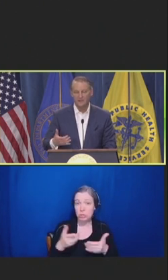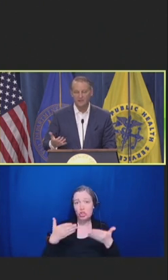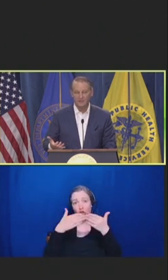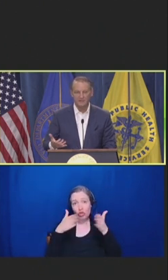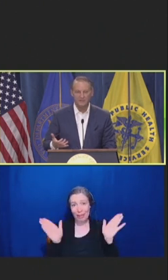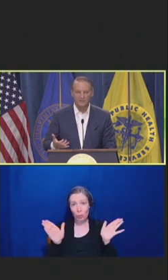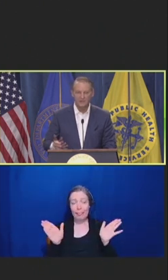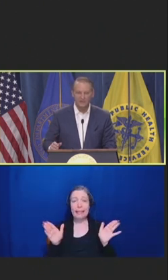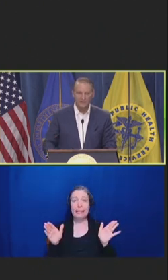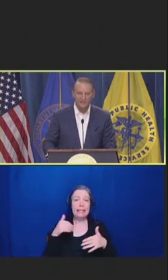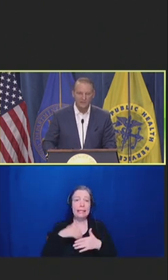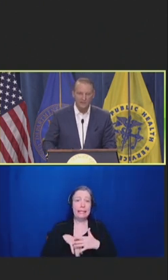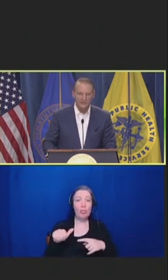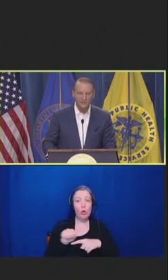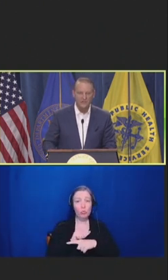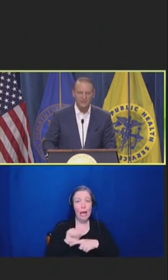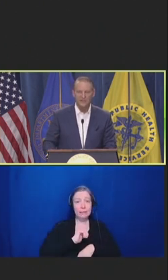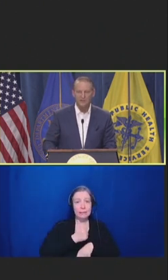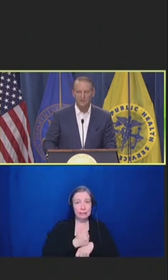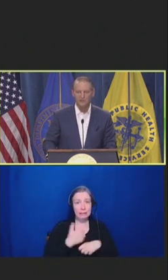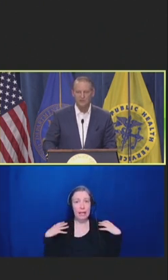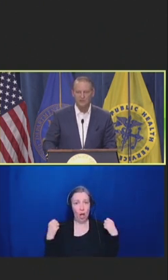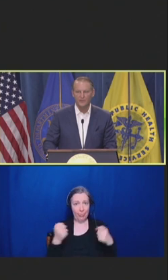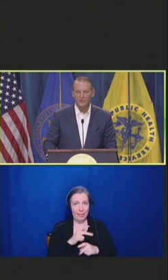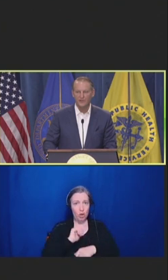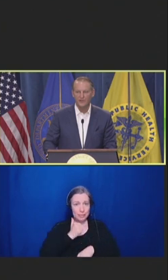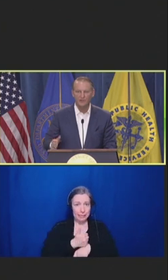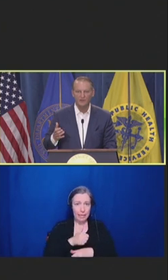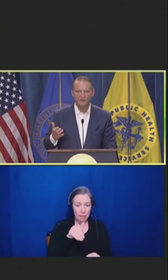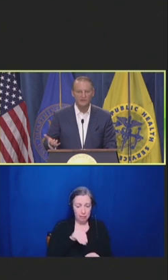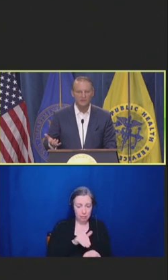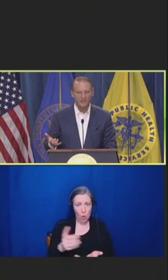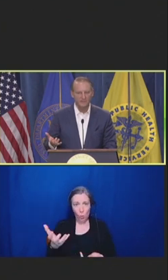in the practice setting to re-establish or regain clinical autonomy.